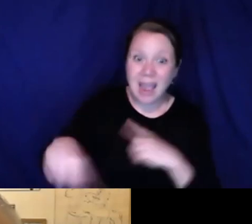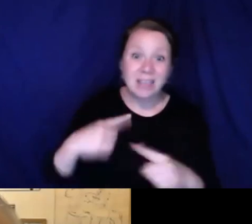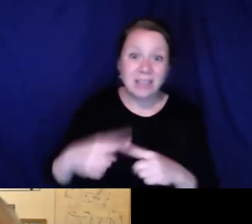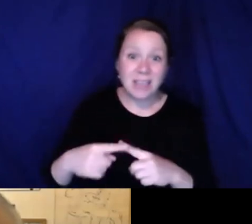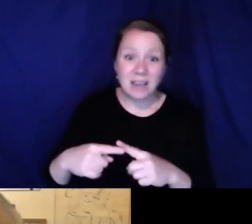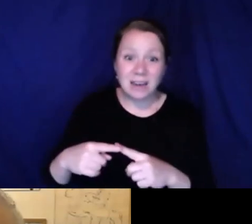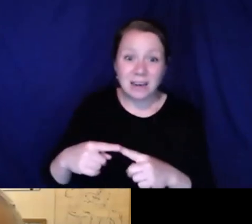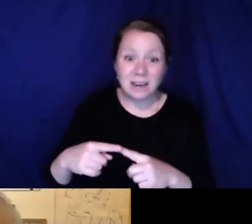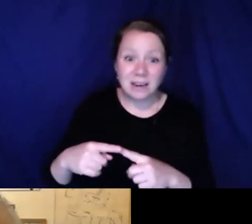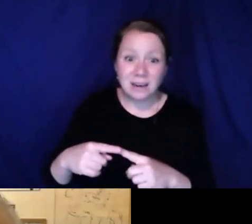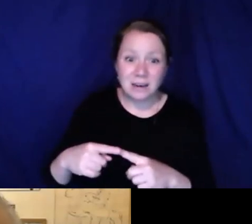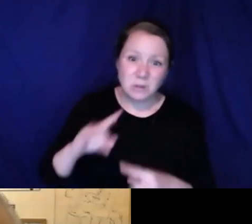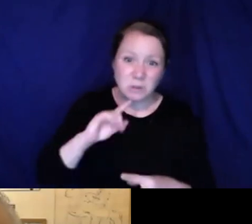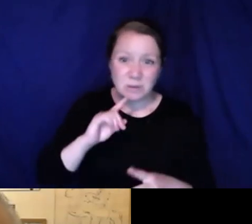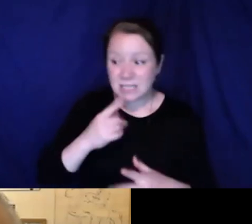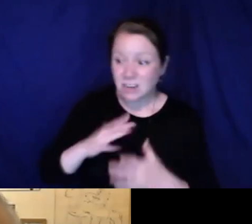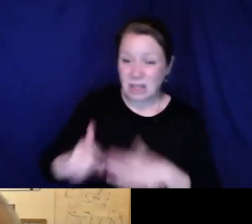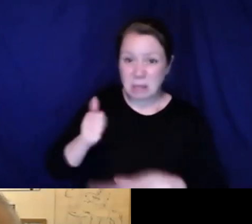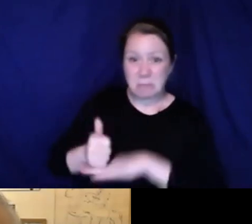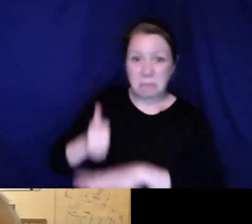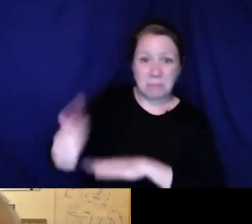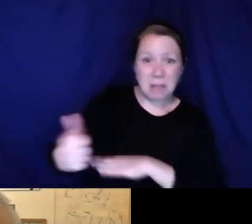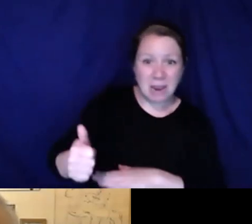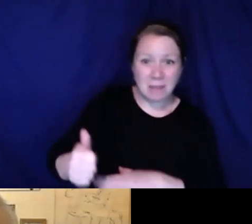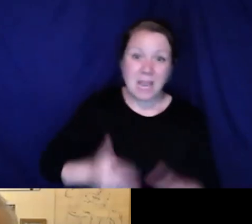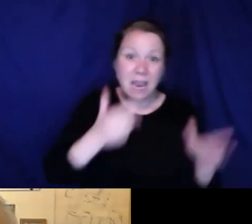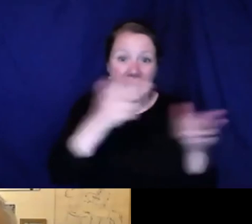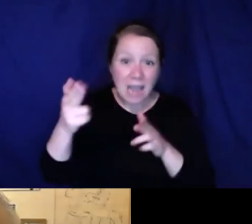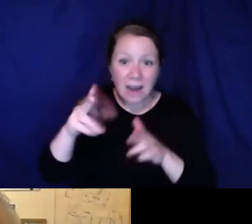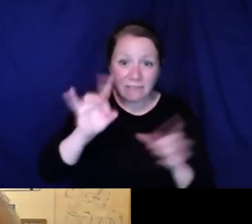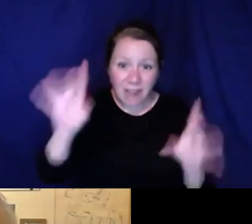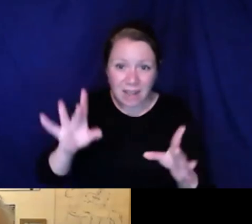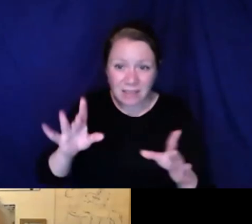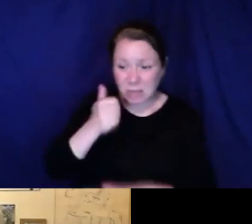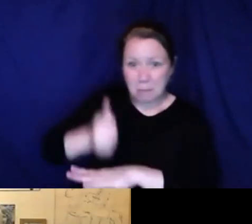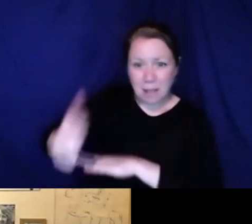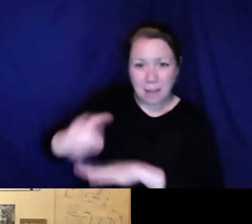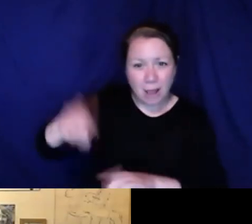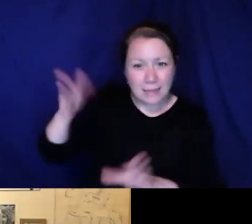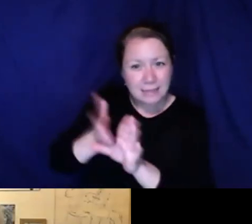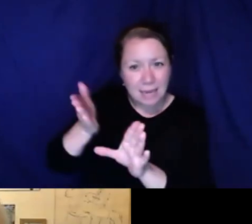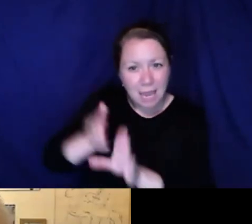folks to make fun of them and to make jokes about them and then to get serious and